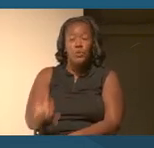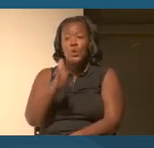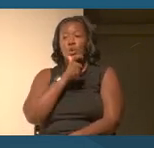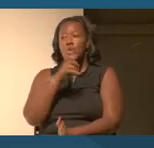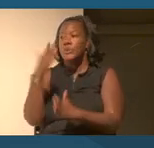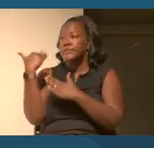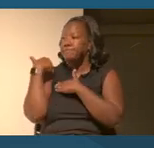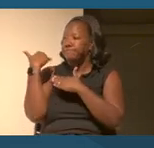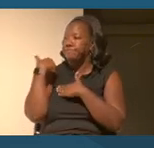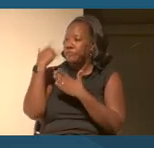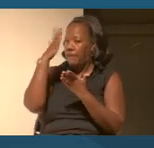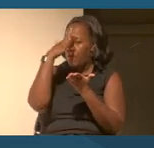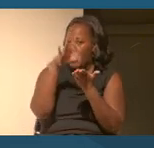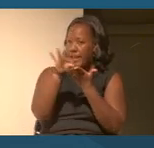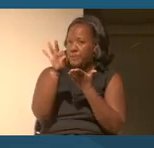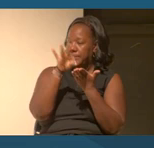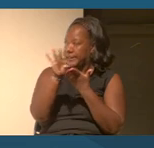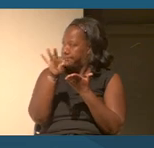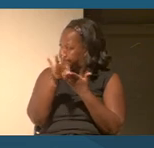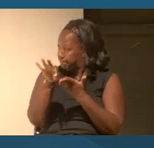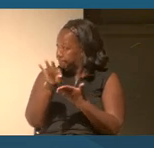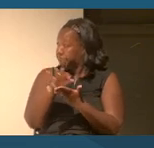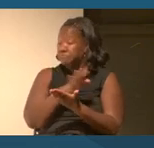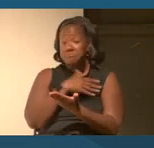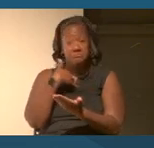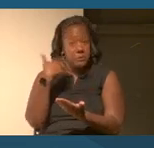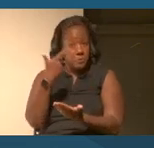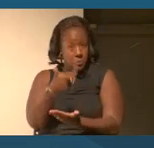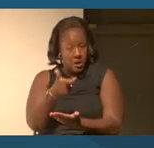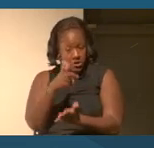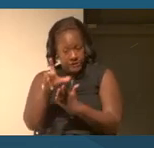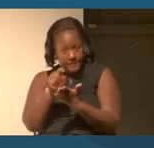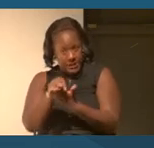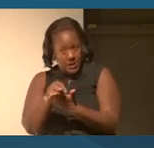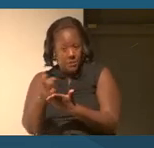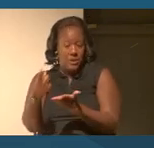And so again, pre-work around that question, watch the video, then post work around that